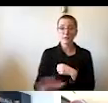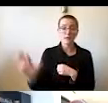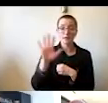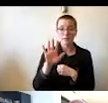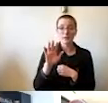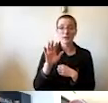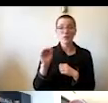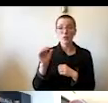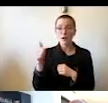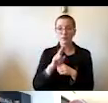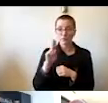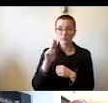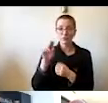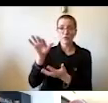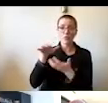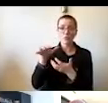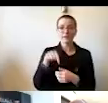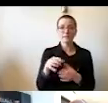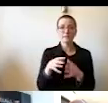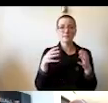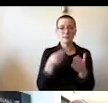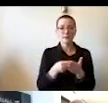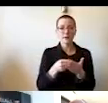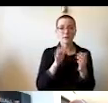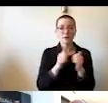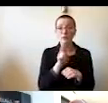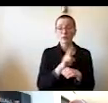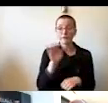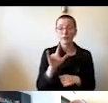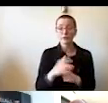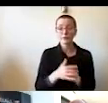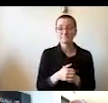than the University of Illinois. And our friends and our alums continue